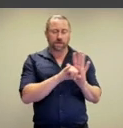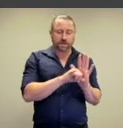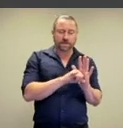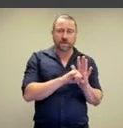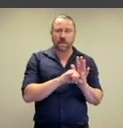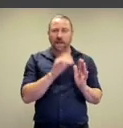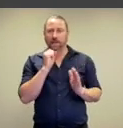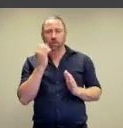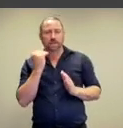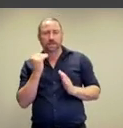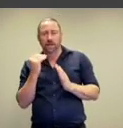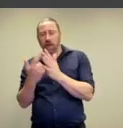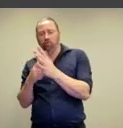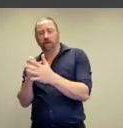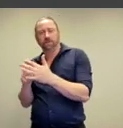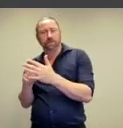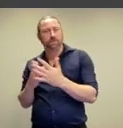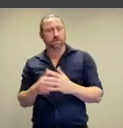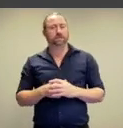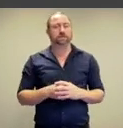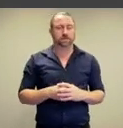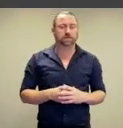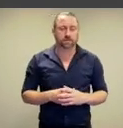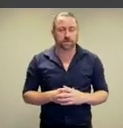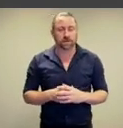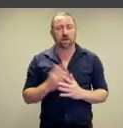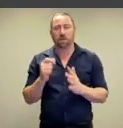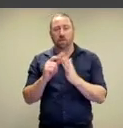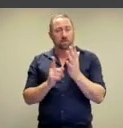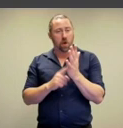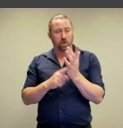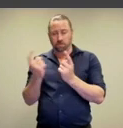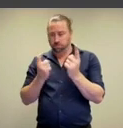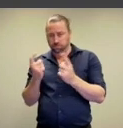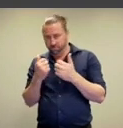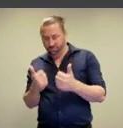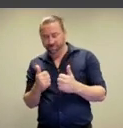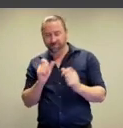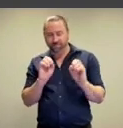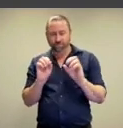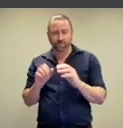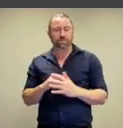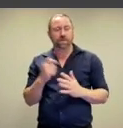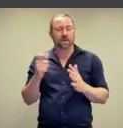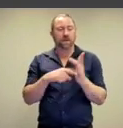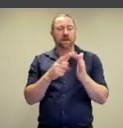identity, gender and race. Wonderful to see those